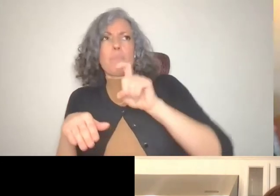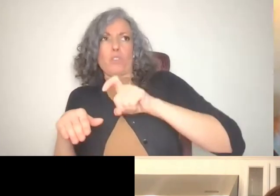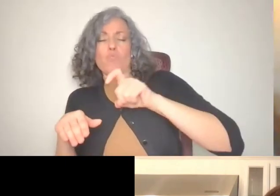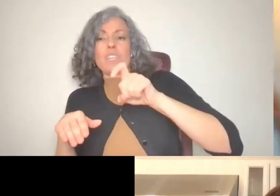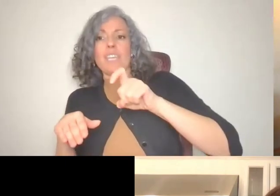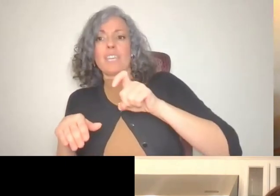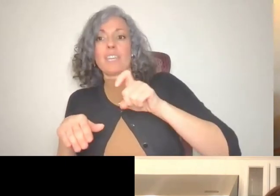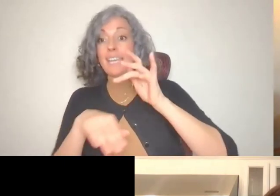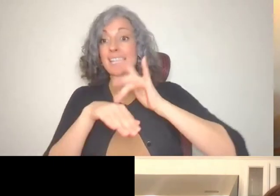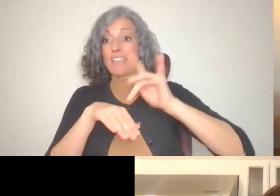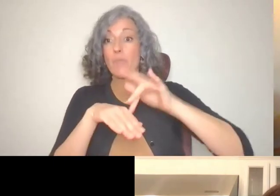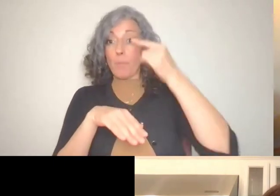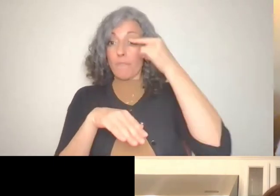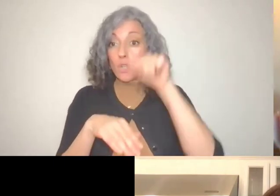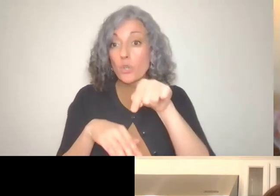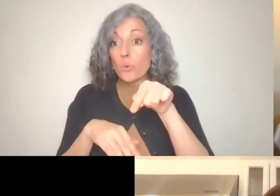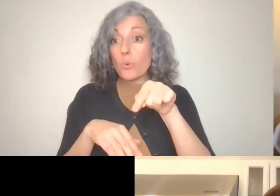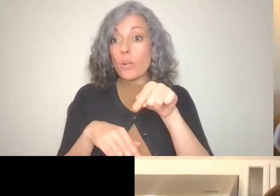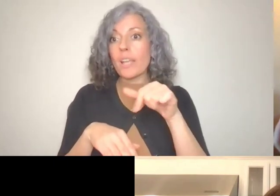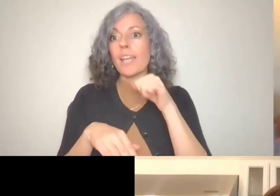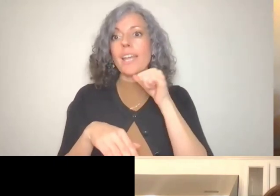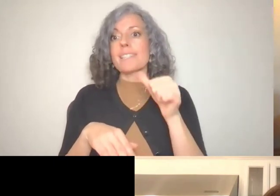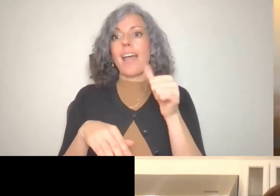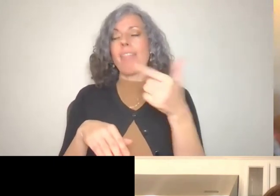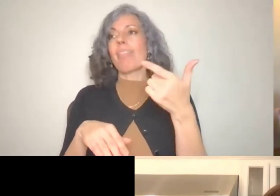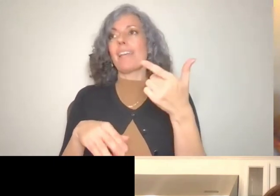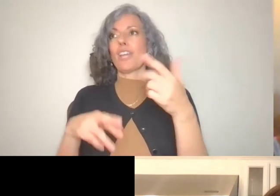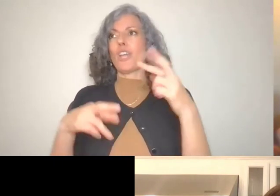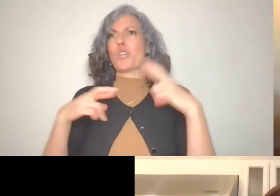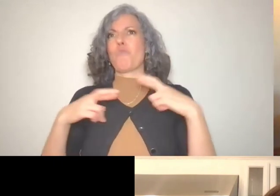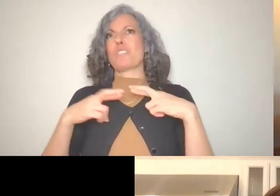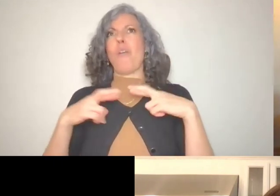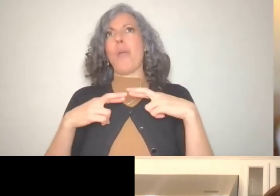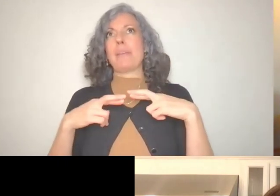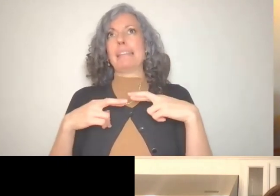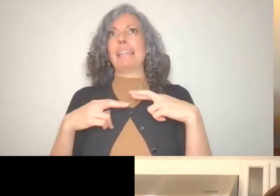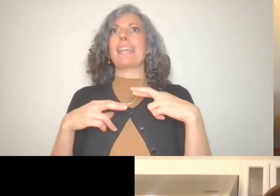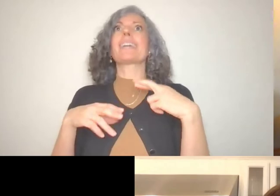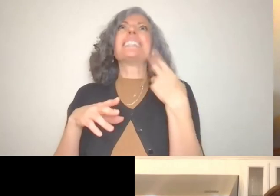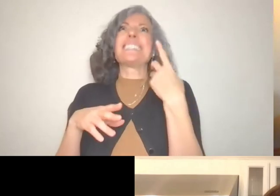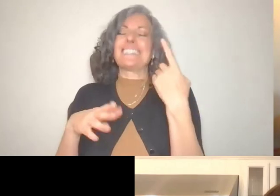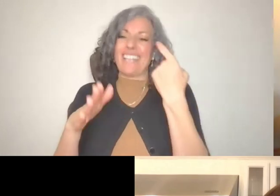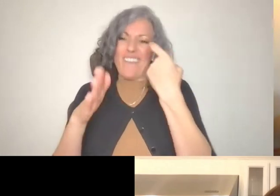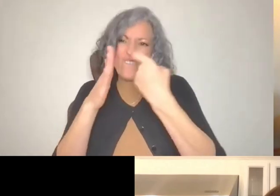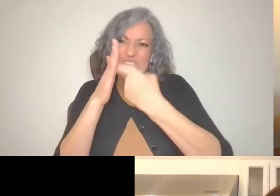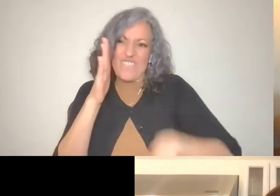And it's not like throwing out of retirement account, where you would be penalized because you are far younger than your sixties.